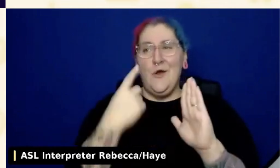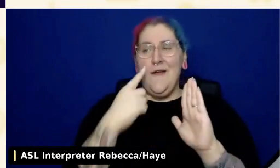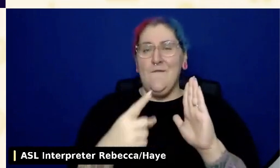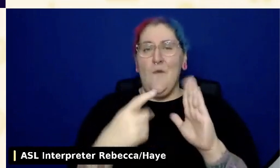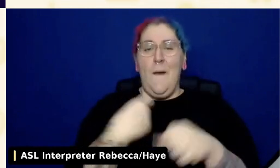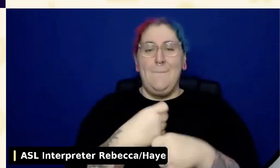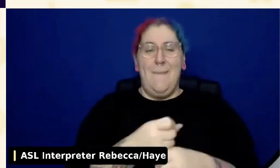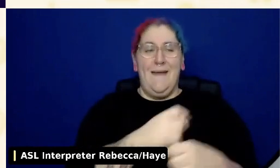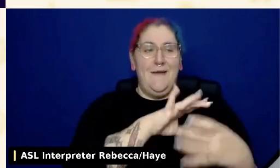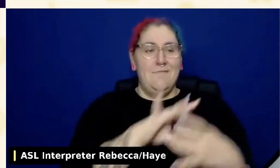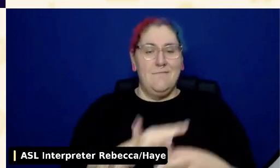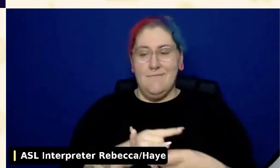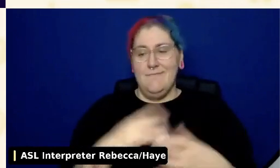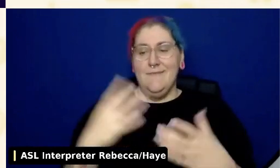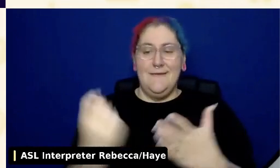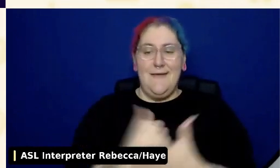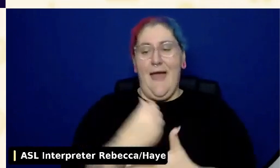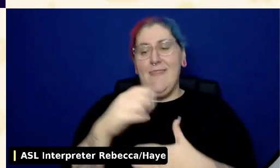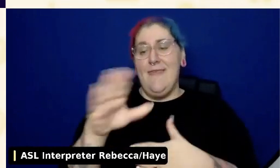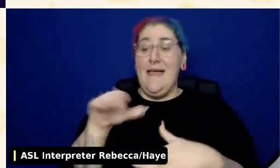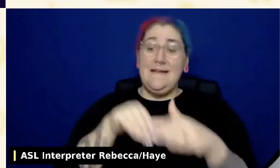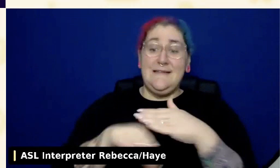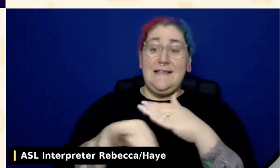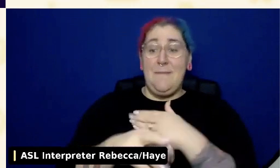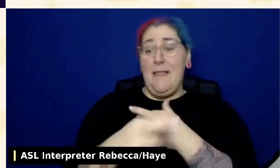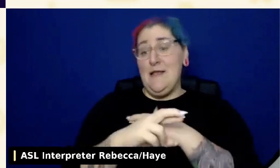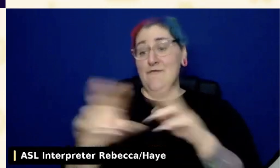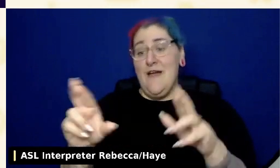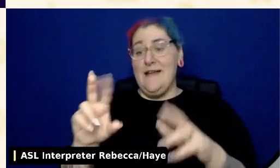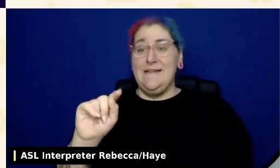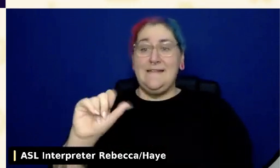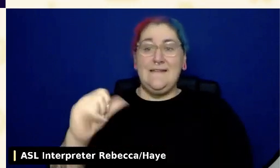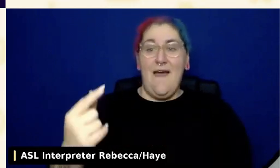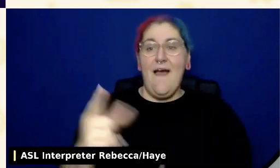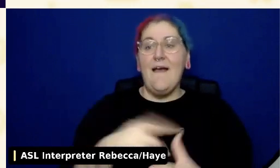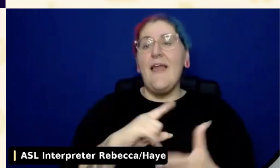And then that might tell you what things you would want to look for in a theme as a baseline.